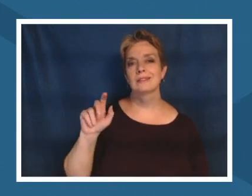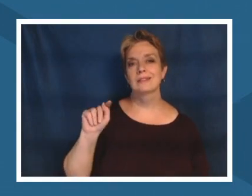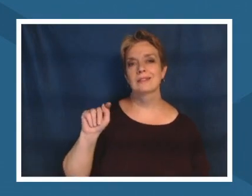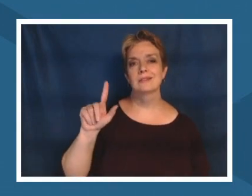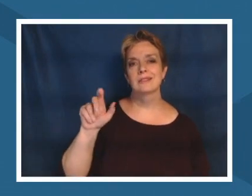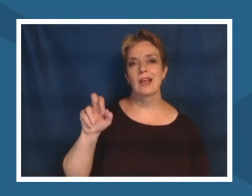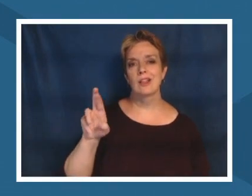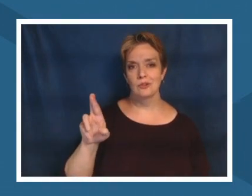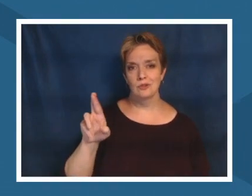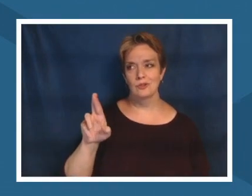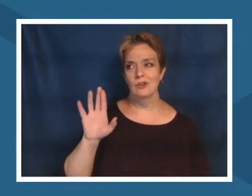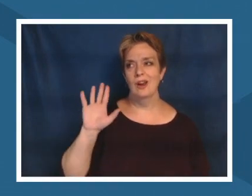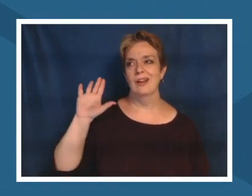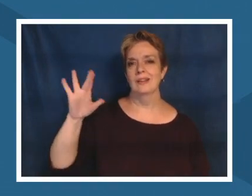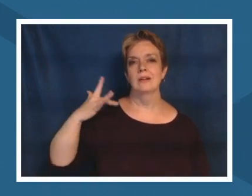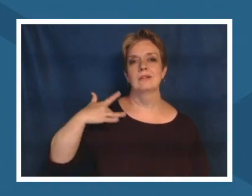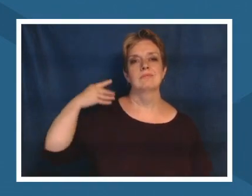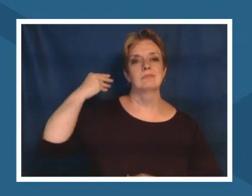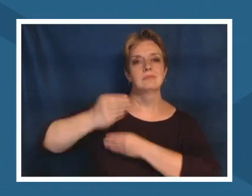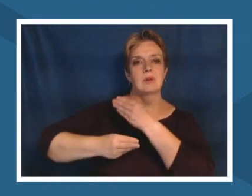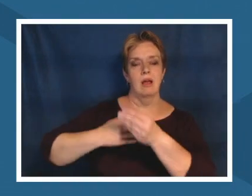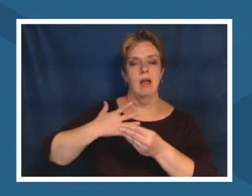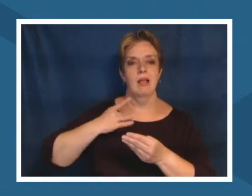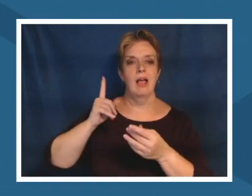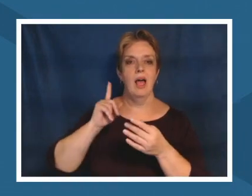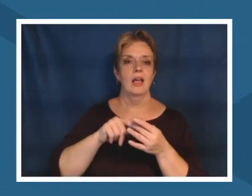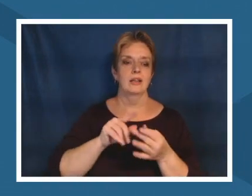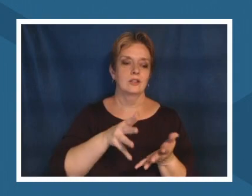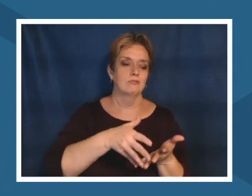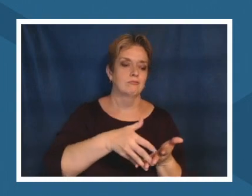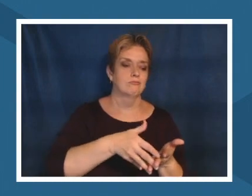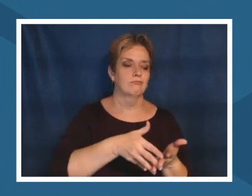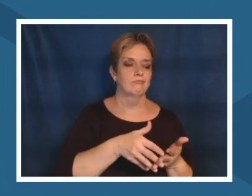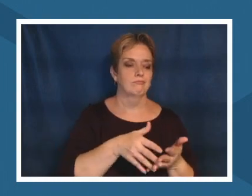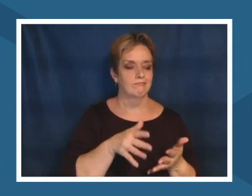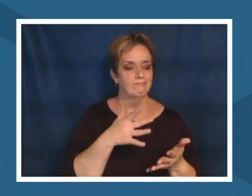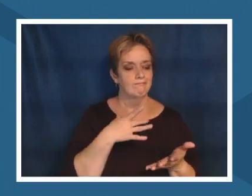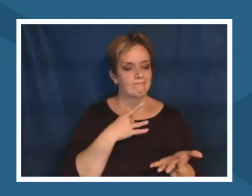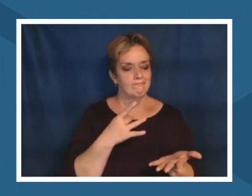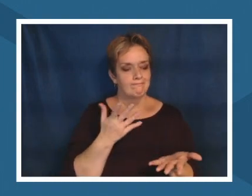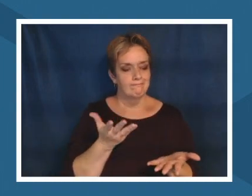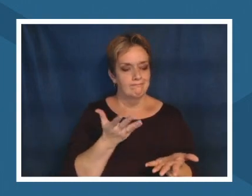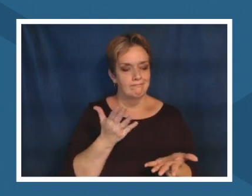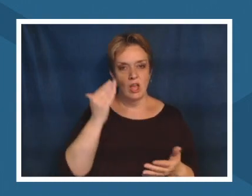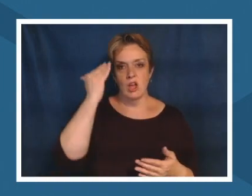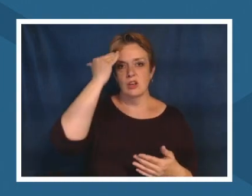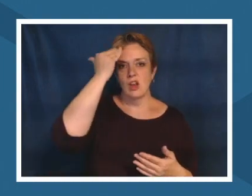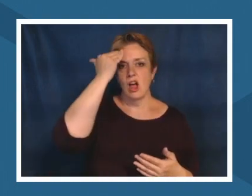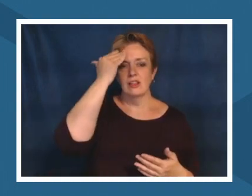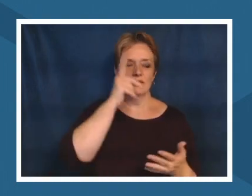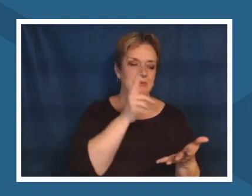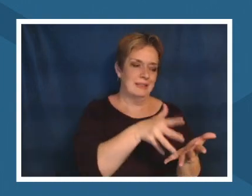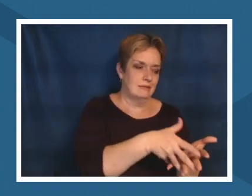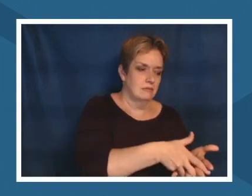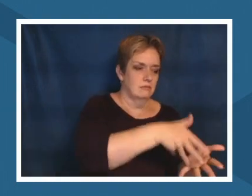come on commodify and make transportable